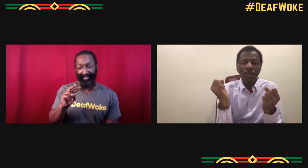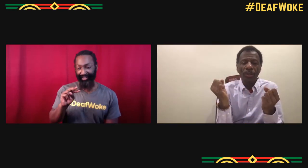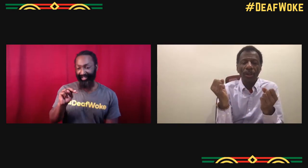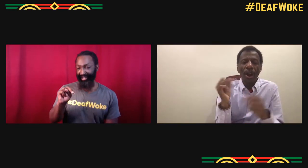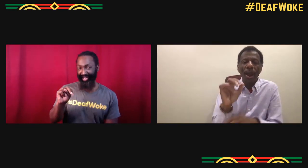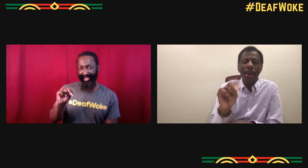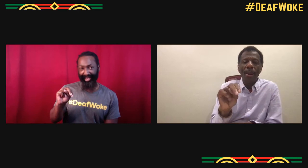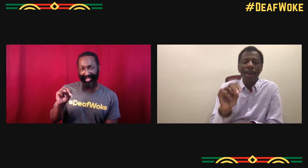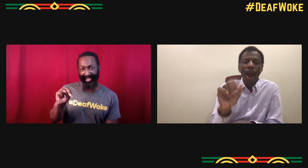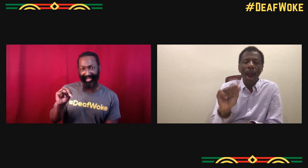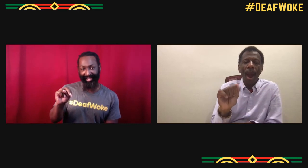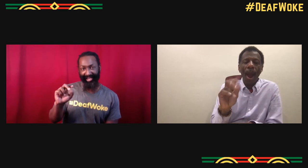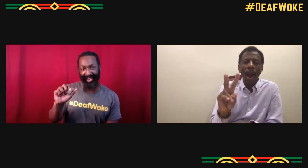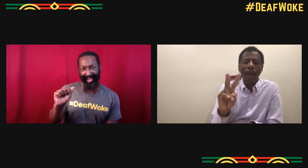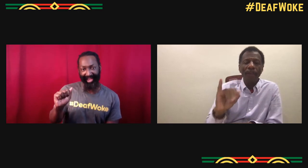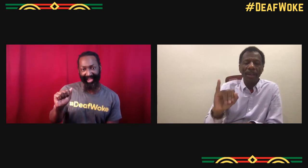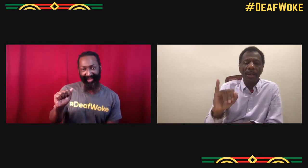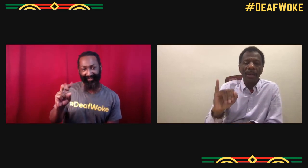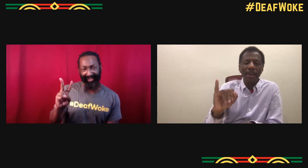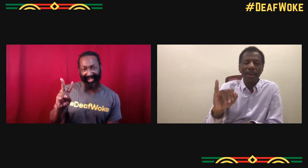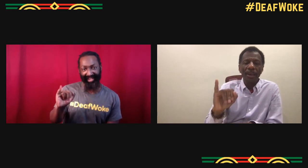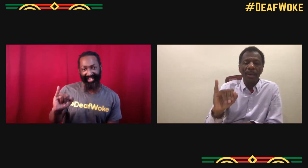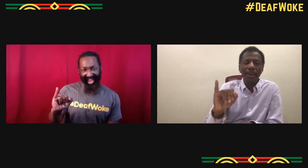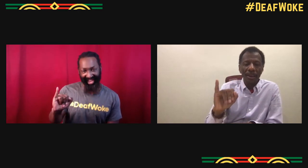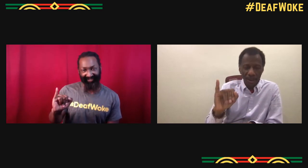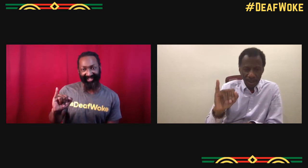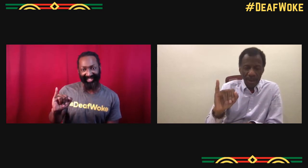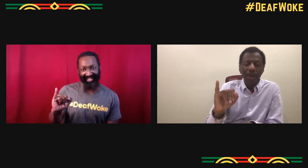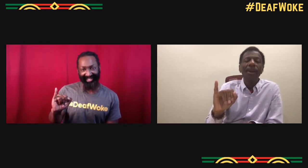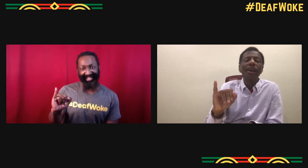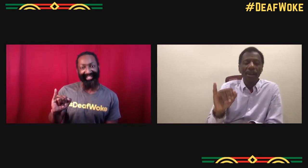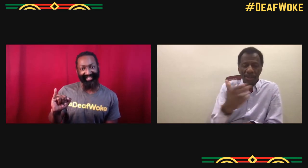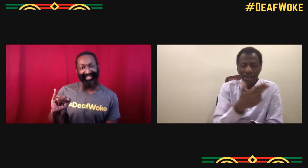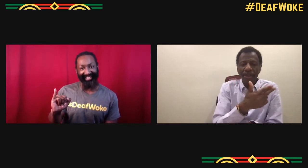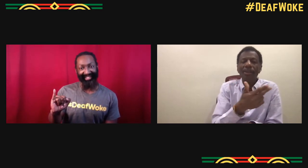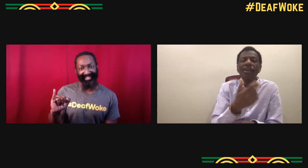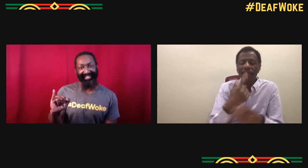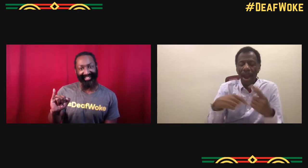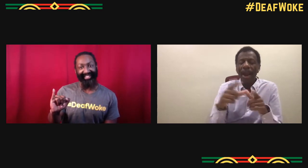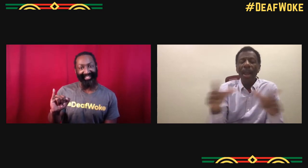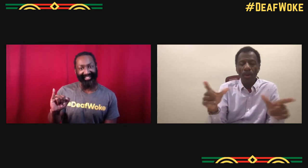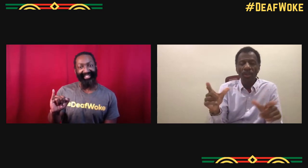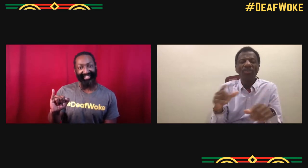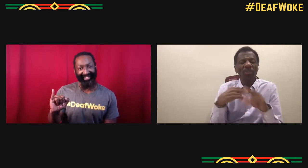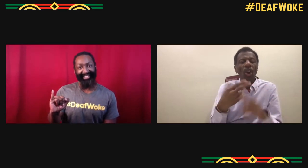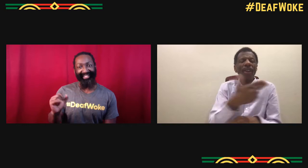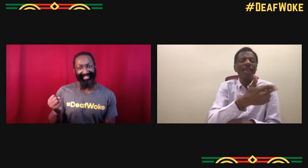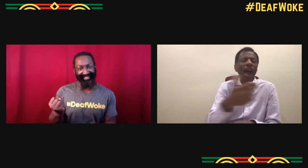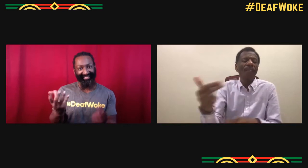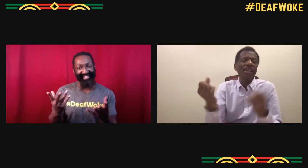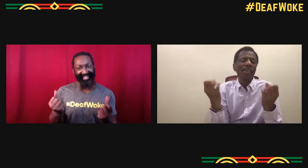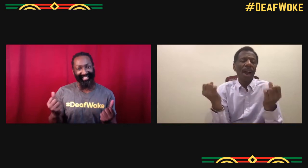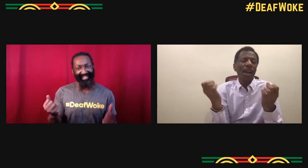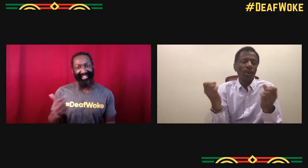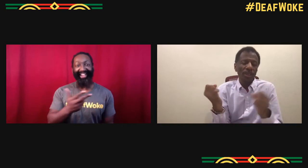So you'll see it coming out and I'll be feature. And it has Navi sign language in it.